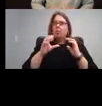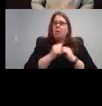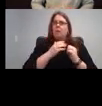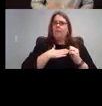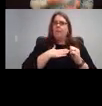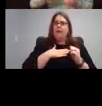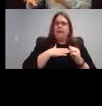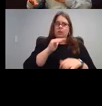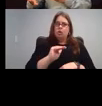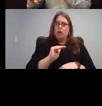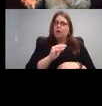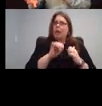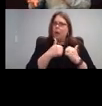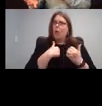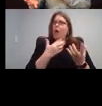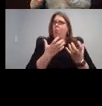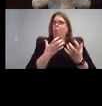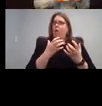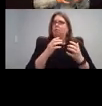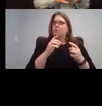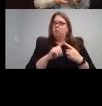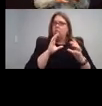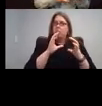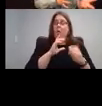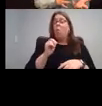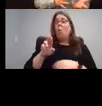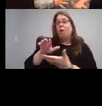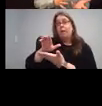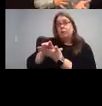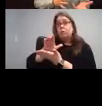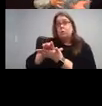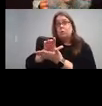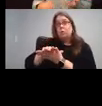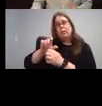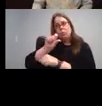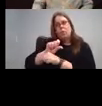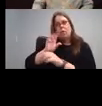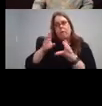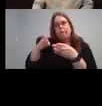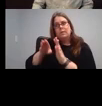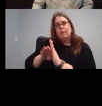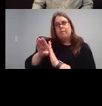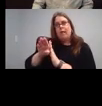school was working on these skills all day. And now it's on me and I'm not sure where to start. So everyone needed